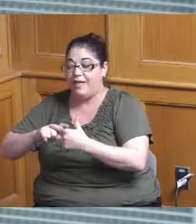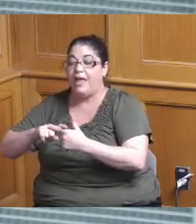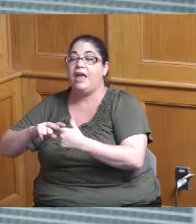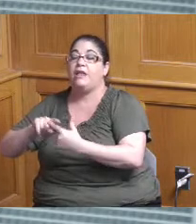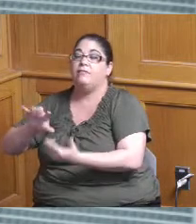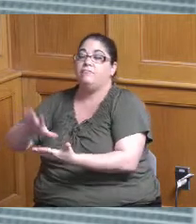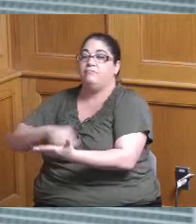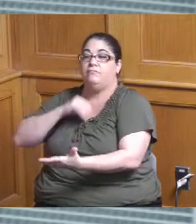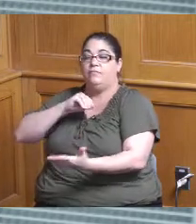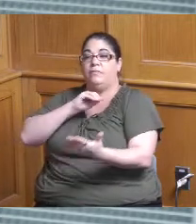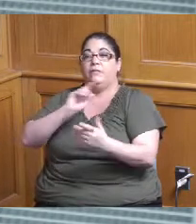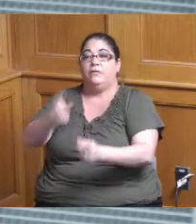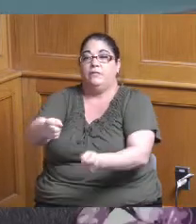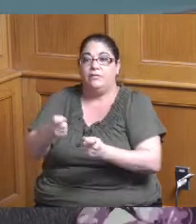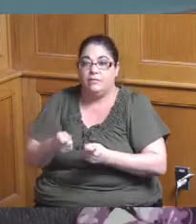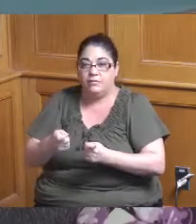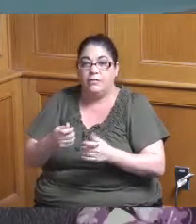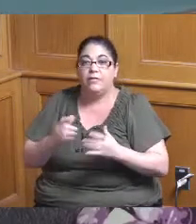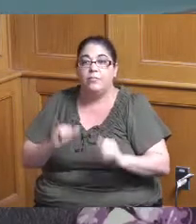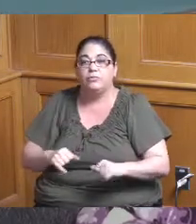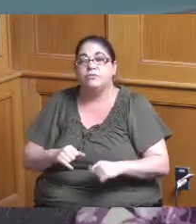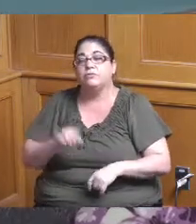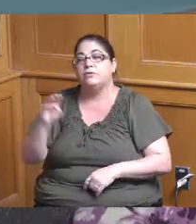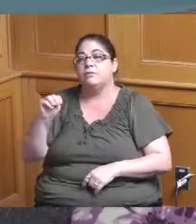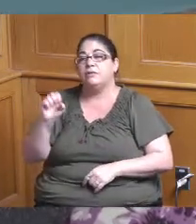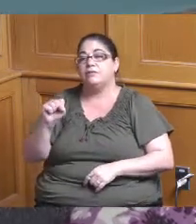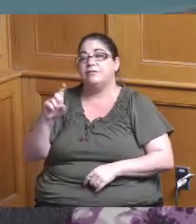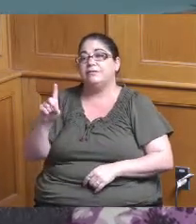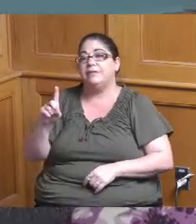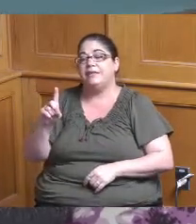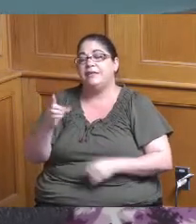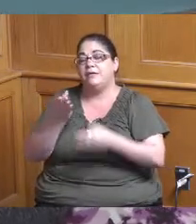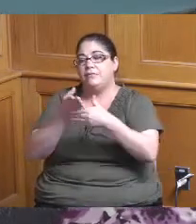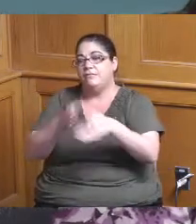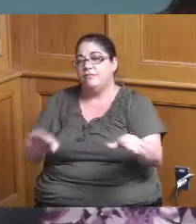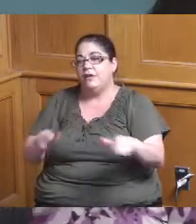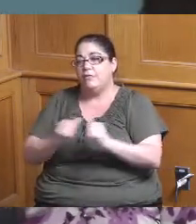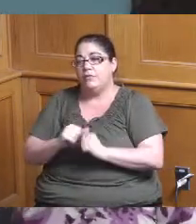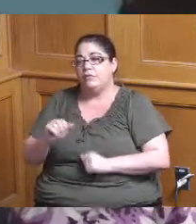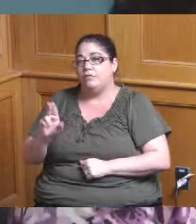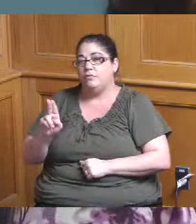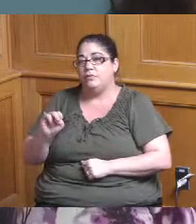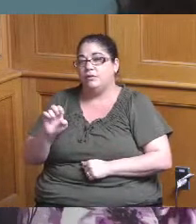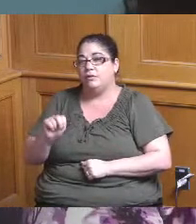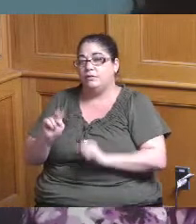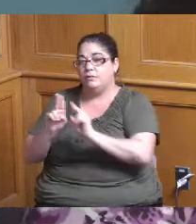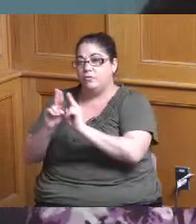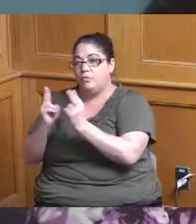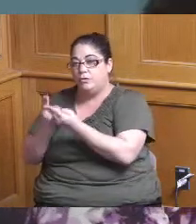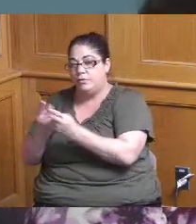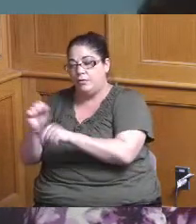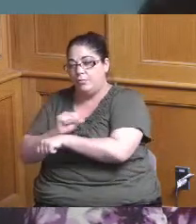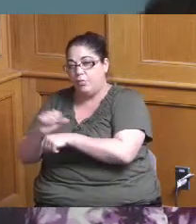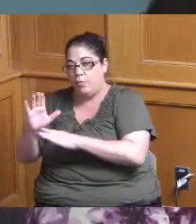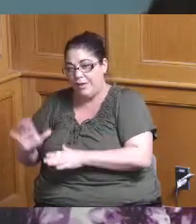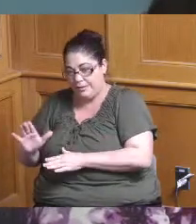now in MSD you're divided into union employees and non-union employees